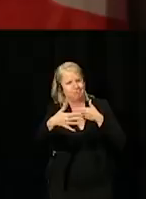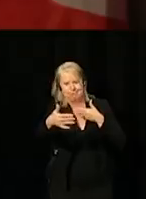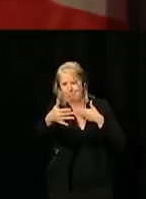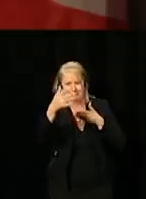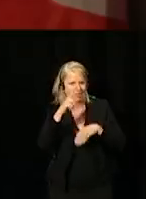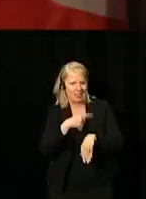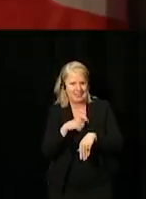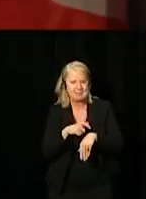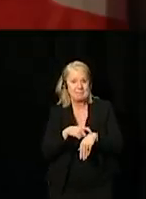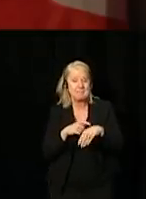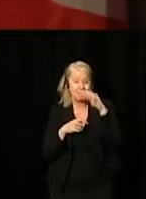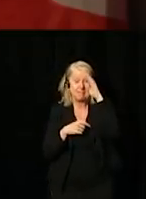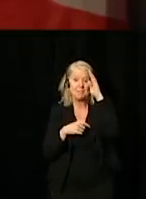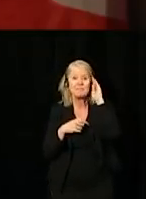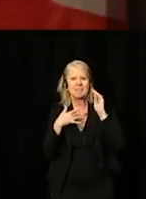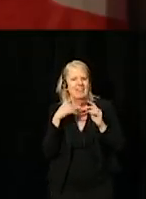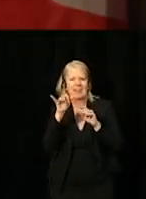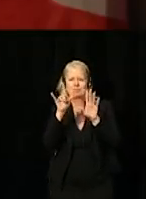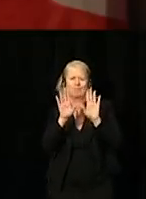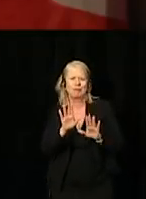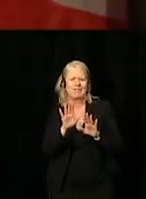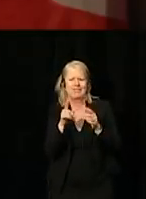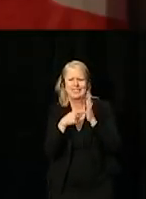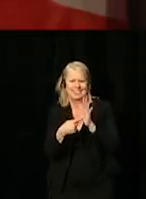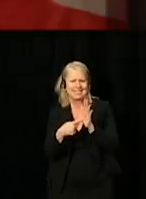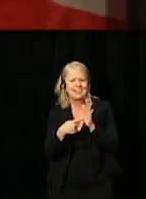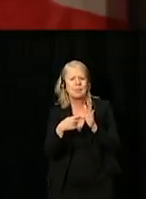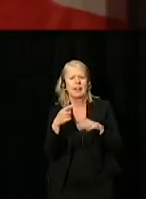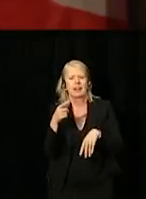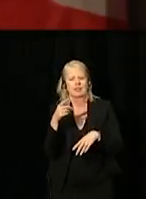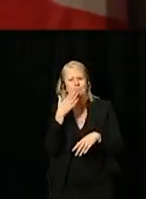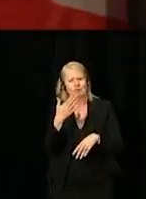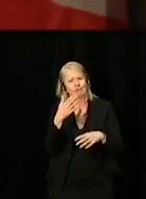And I think it's a wonderful example as well of political leadership